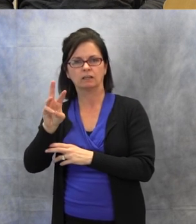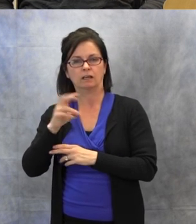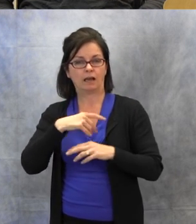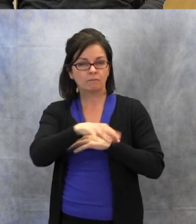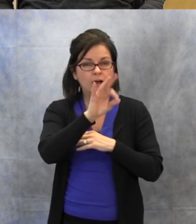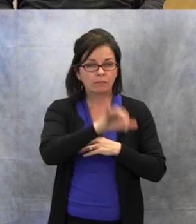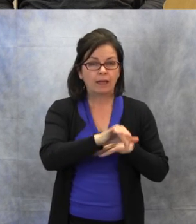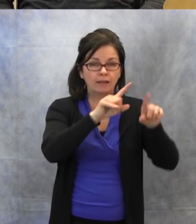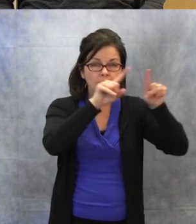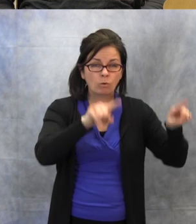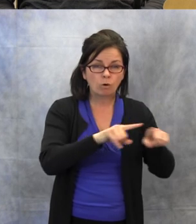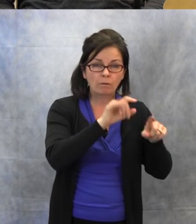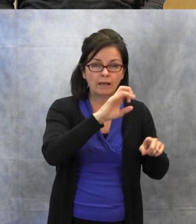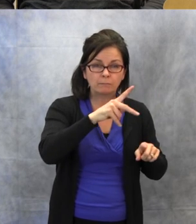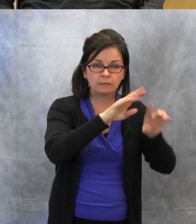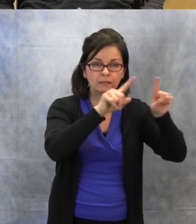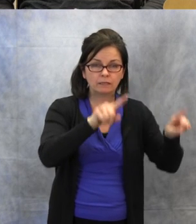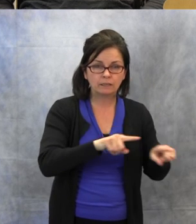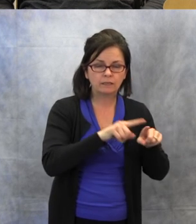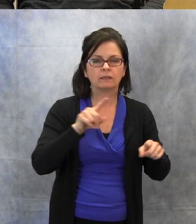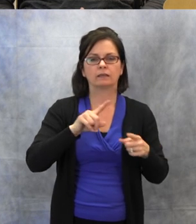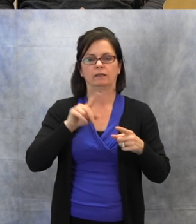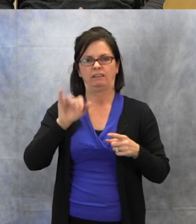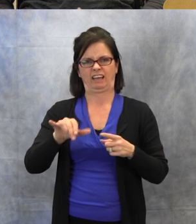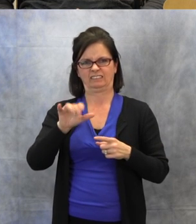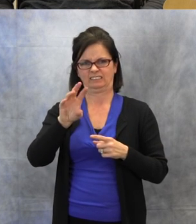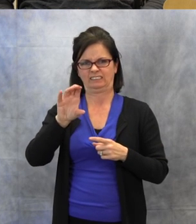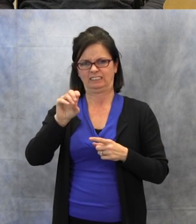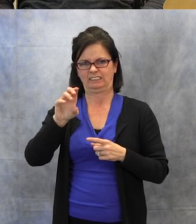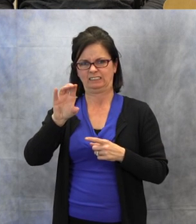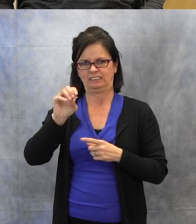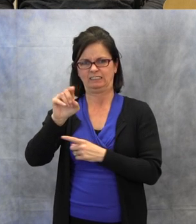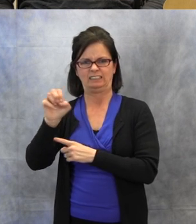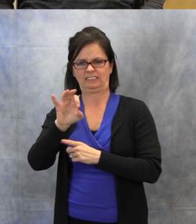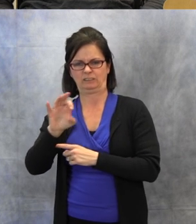some of the information for this presentation today.